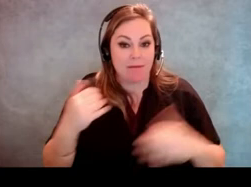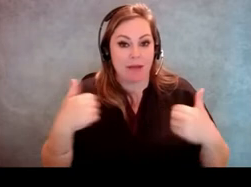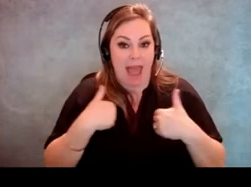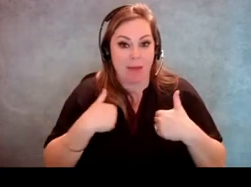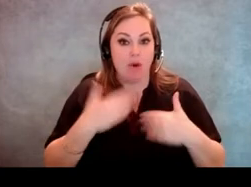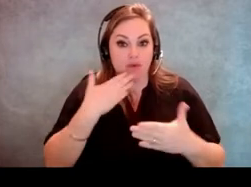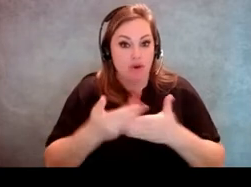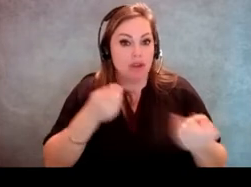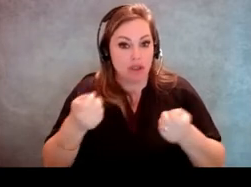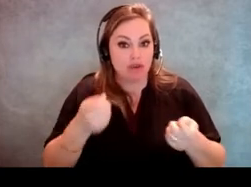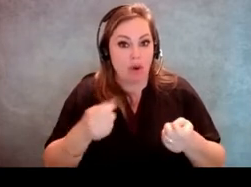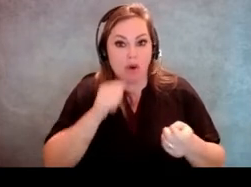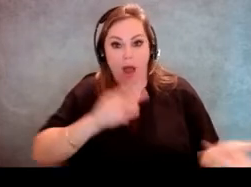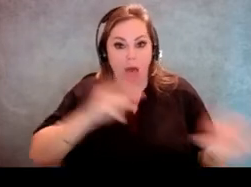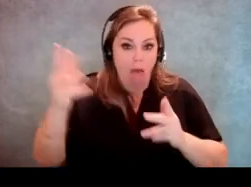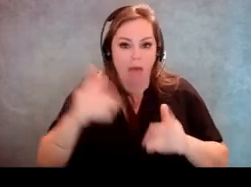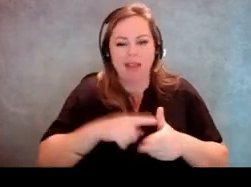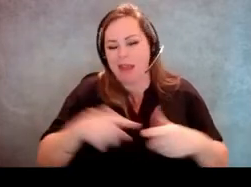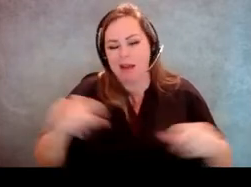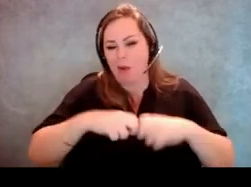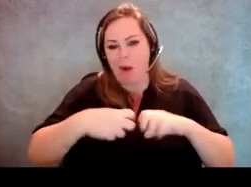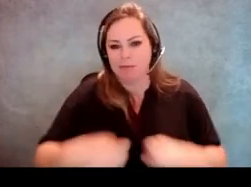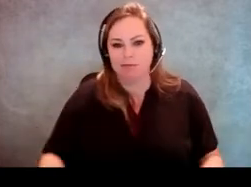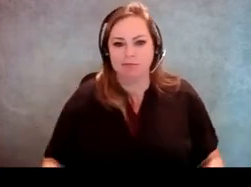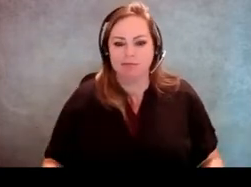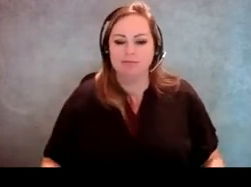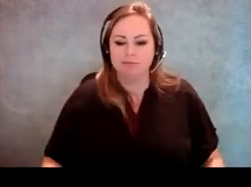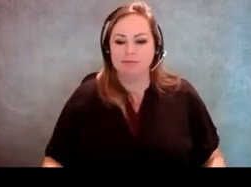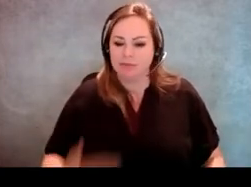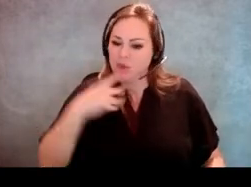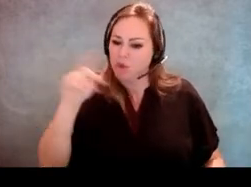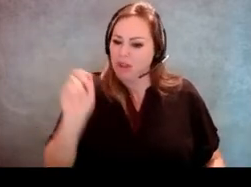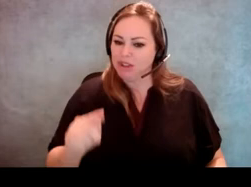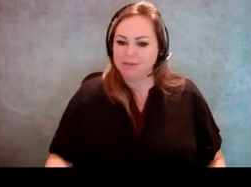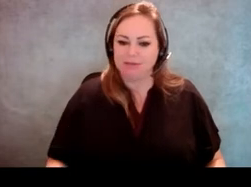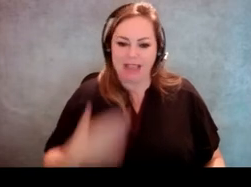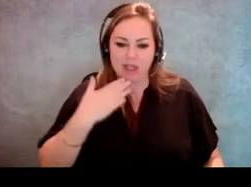as long as the dog is under control, there shouldn't be a problem. [Molly Broadway] Good question. Thank you.